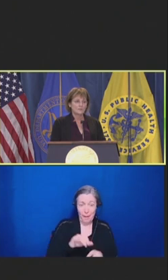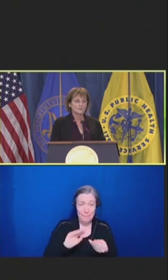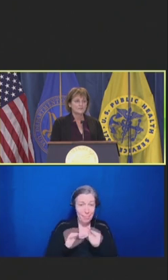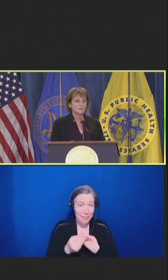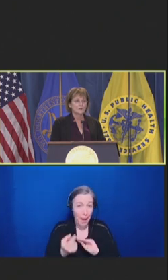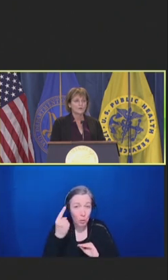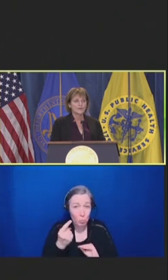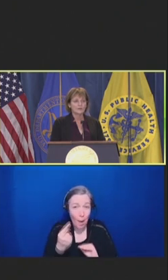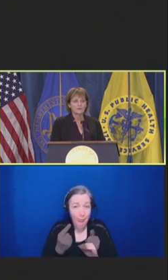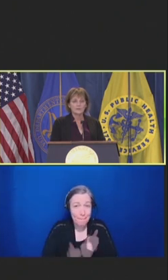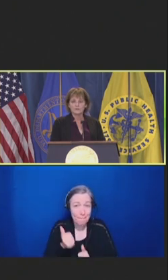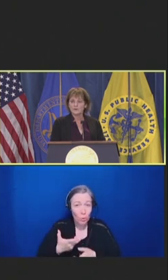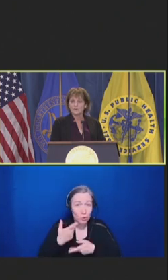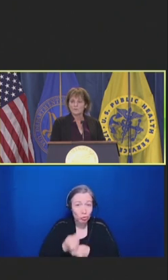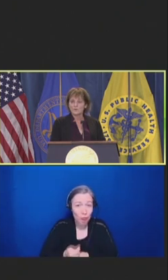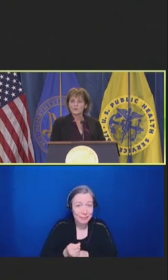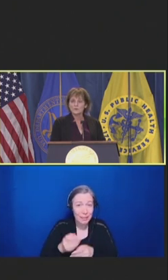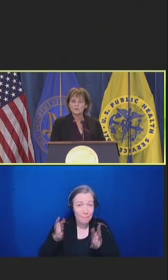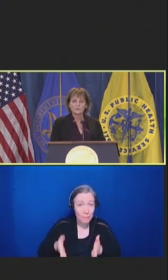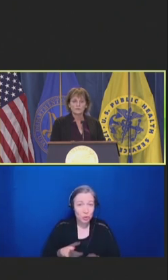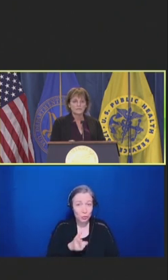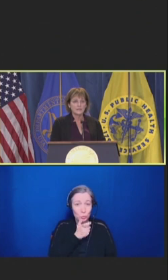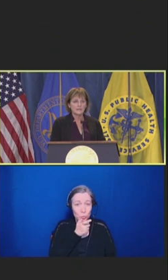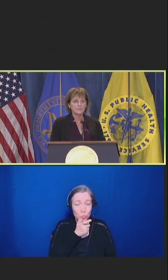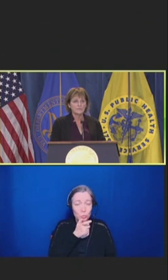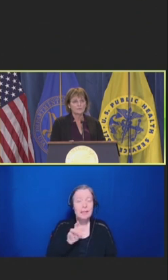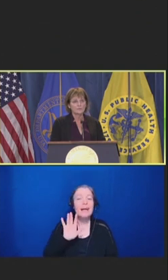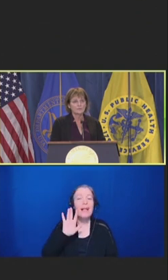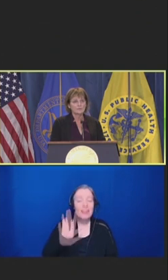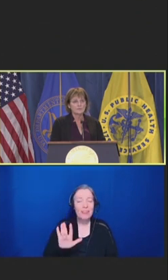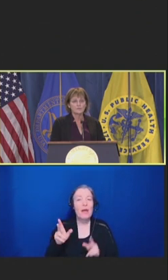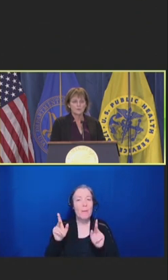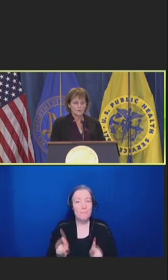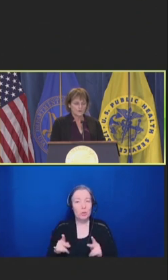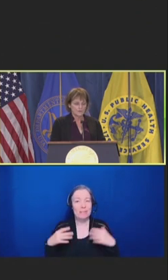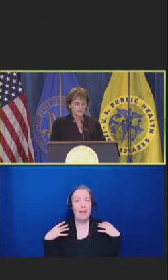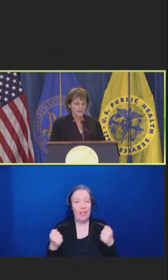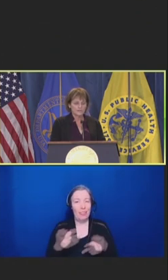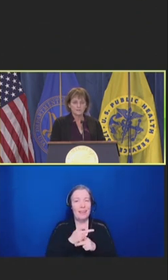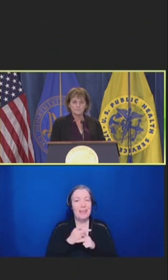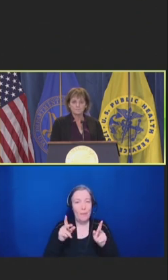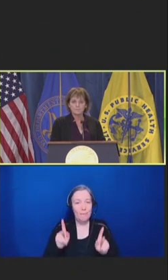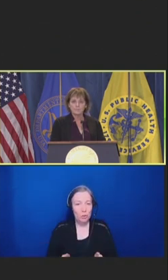is their own healthcare worker, their team, their nurses, or their doctor.